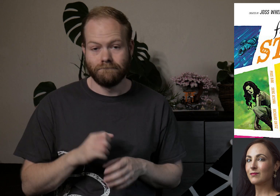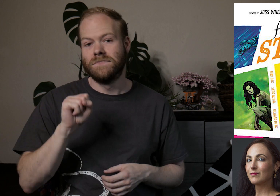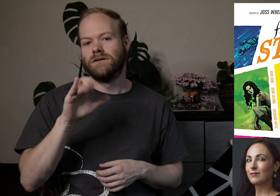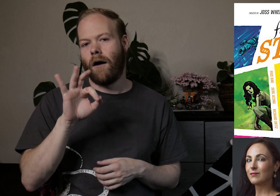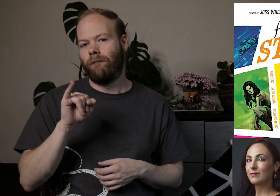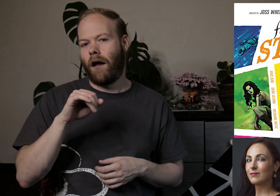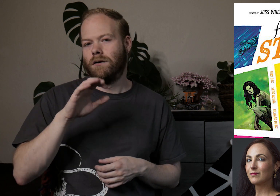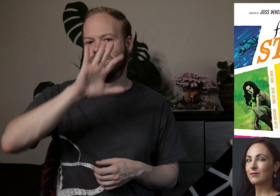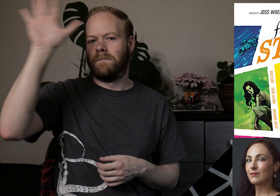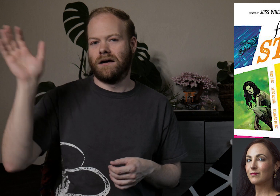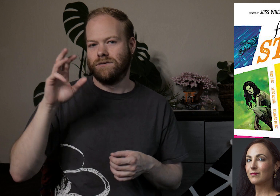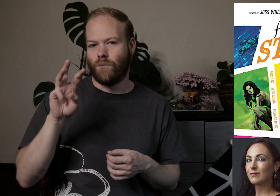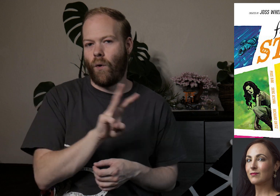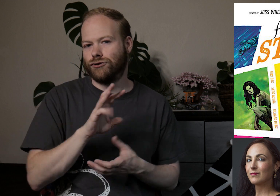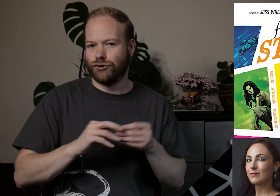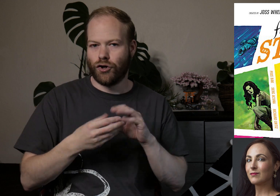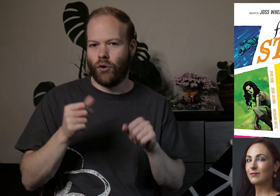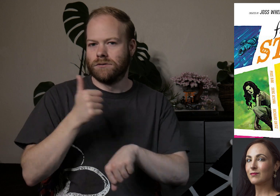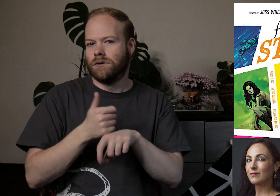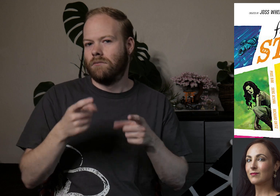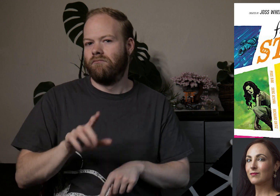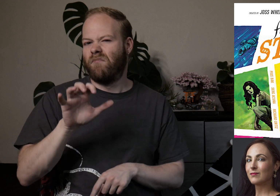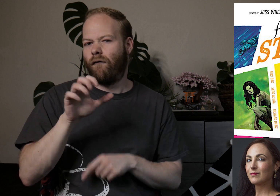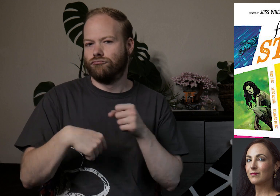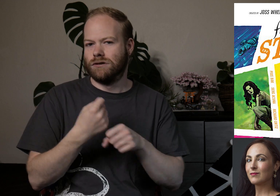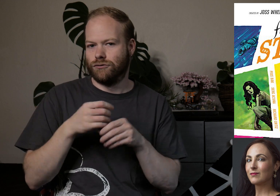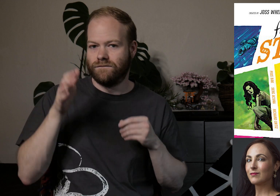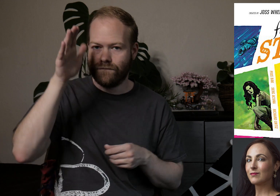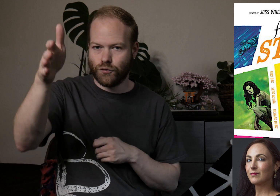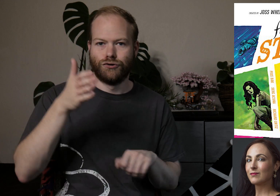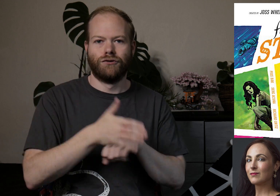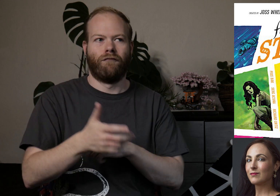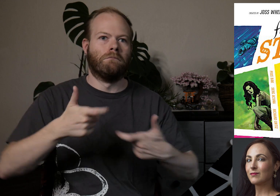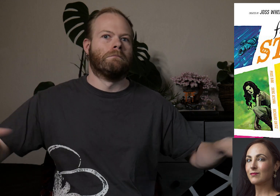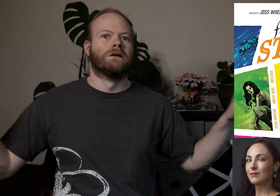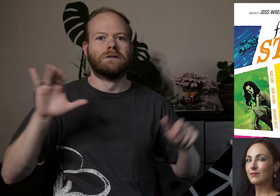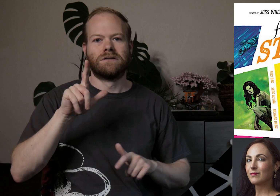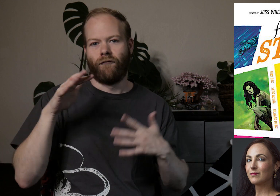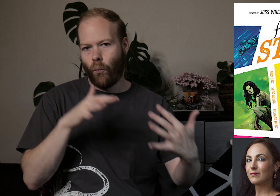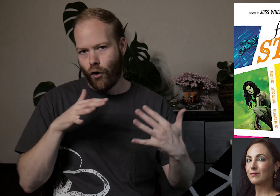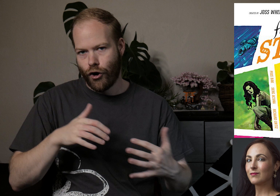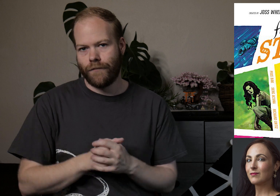It’s a sci-fi space Western story set 500 years in the future after a big civil war,